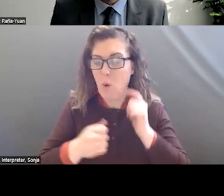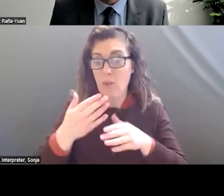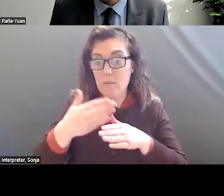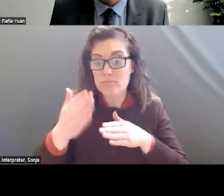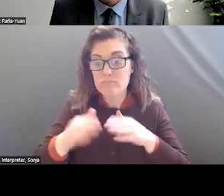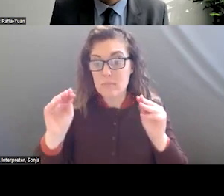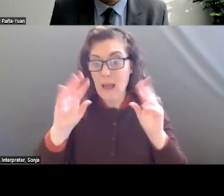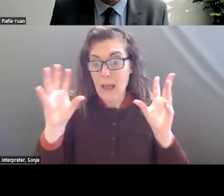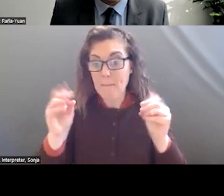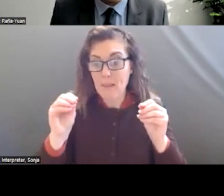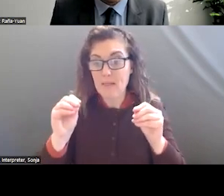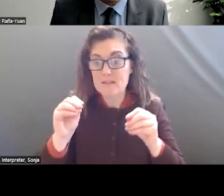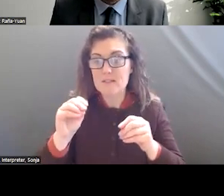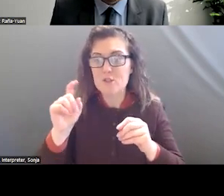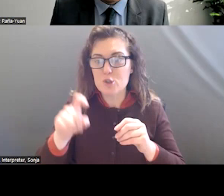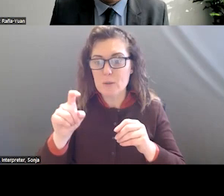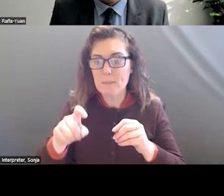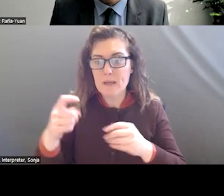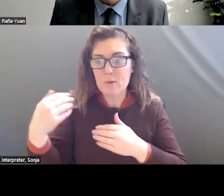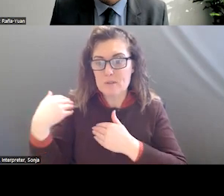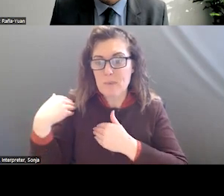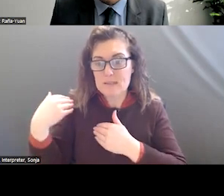SHOULD BE AS MUCH AS A RESPONSIBILITY AS FIRE FIGHTING AND POLICE SERVICES.